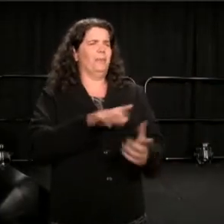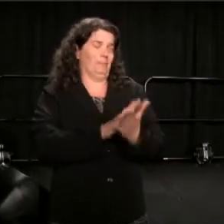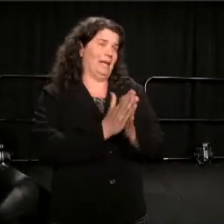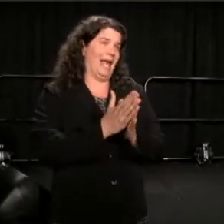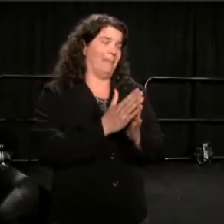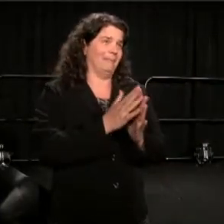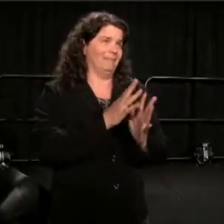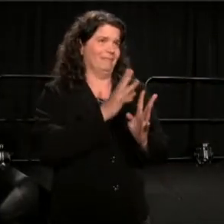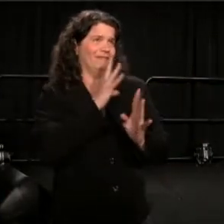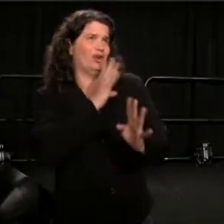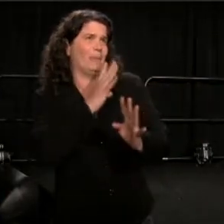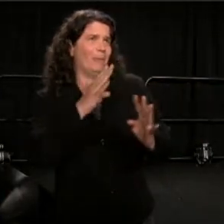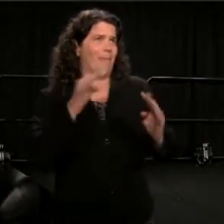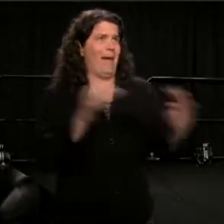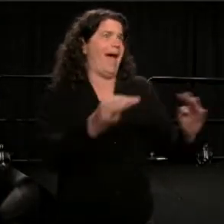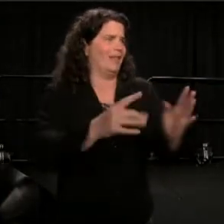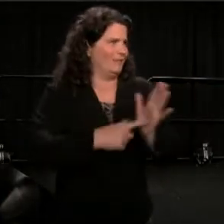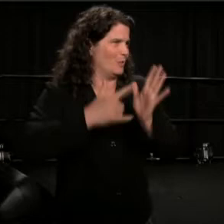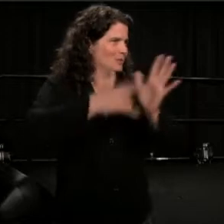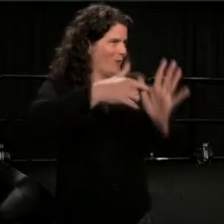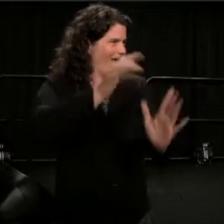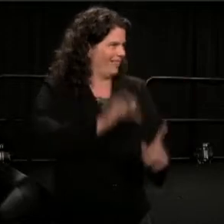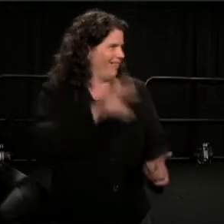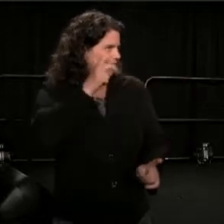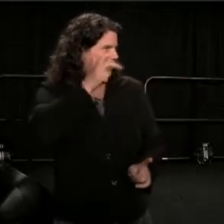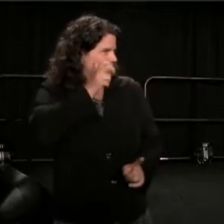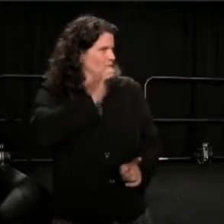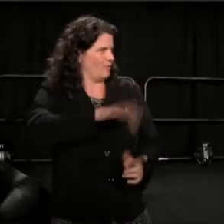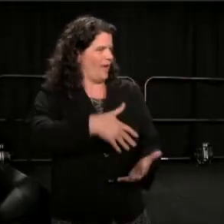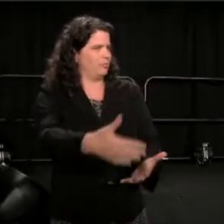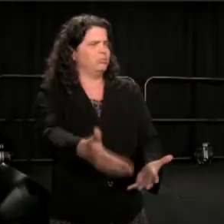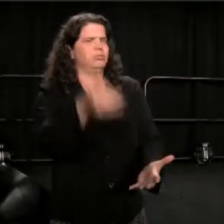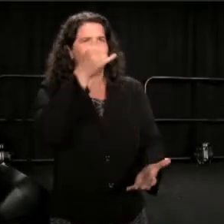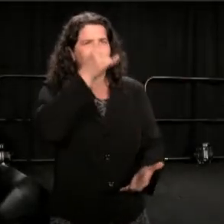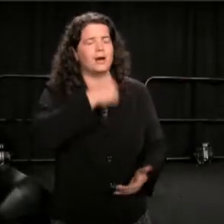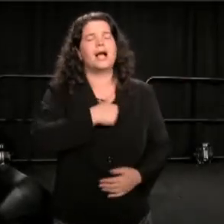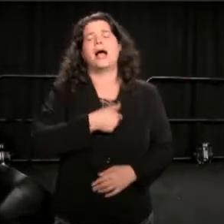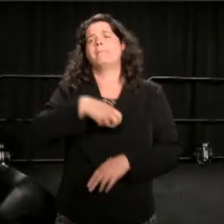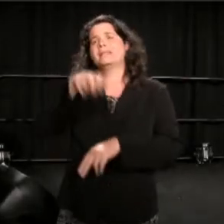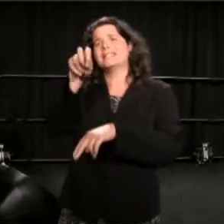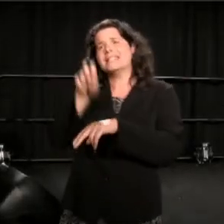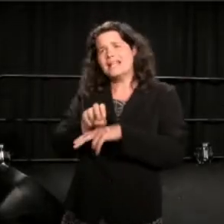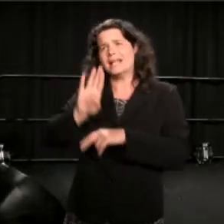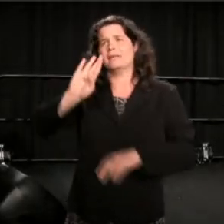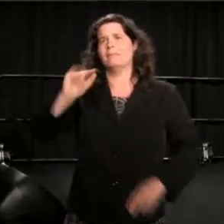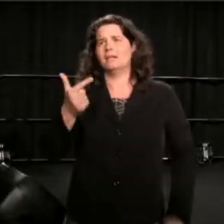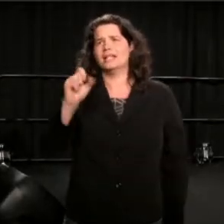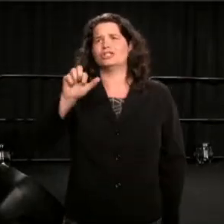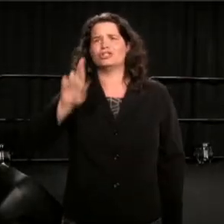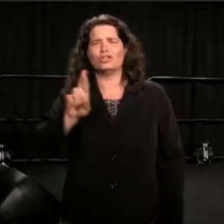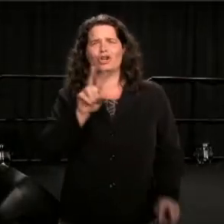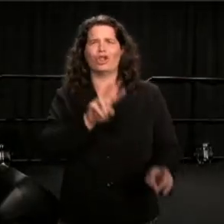While so, staring at the fantastic rock arch at Pfeiffer Beach in Big Sur, I thought about that exchange.